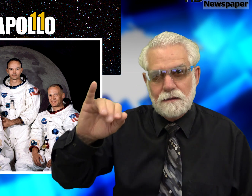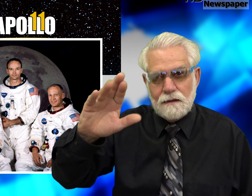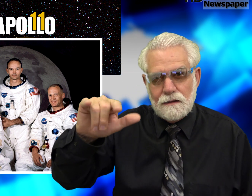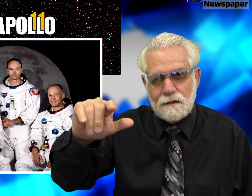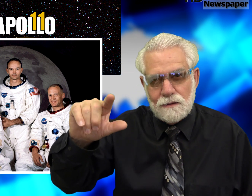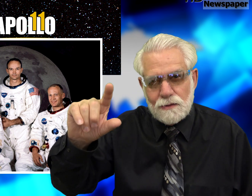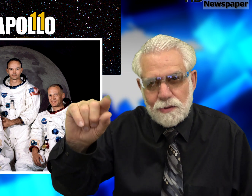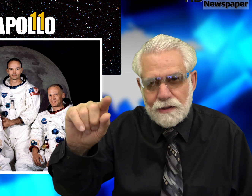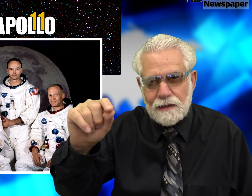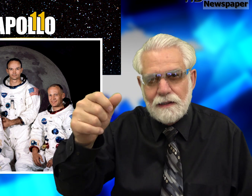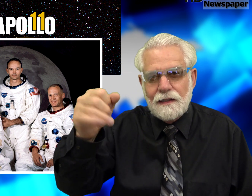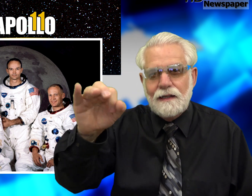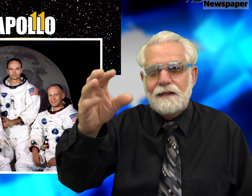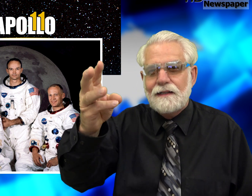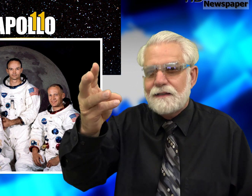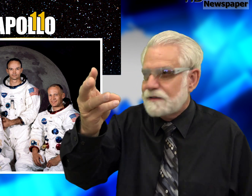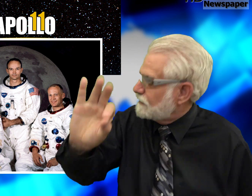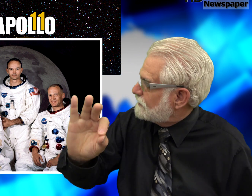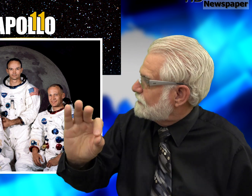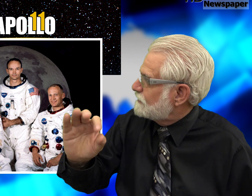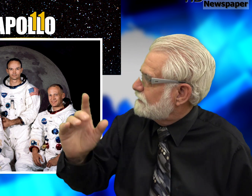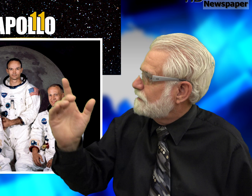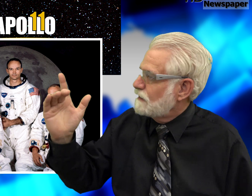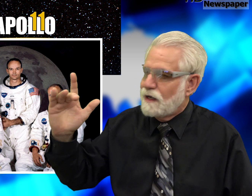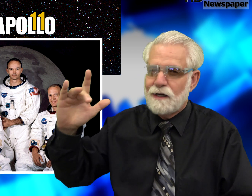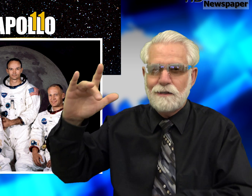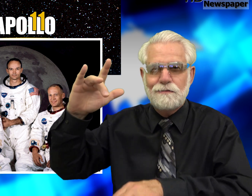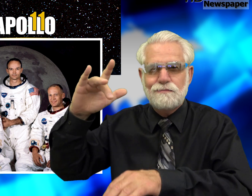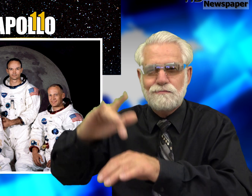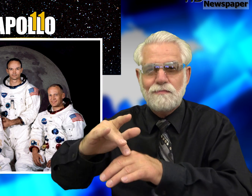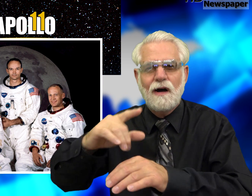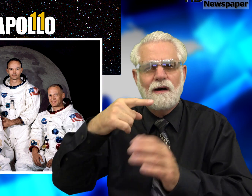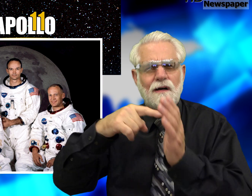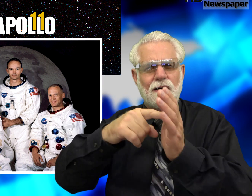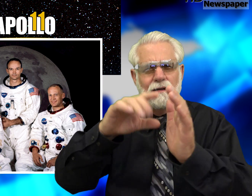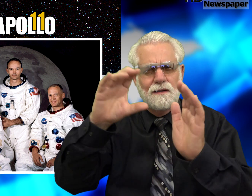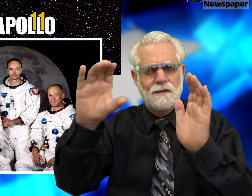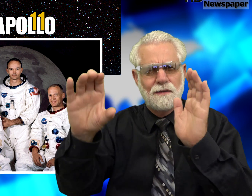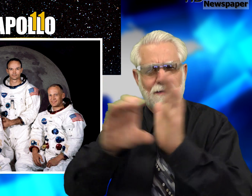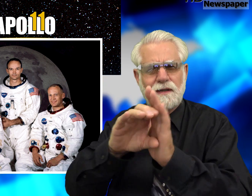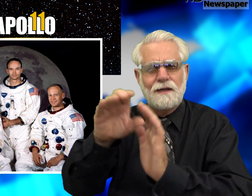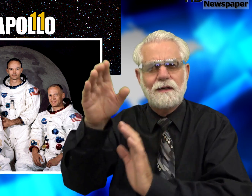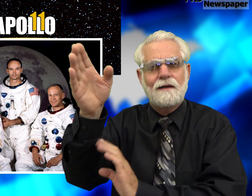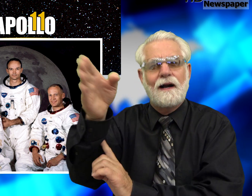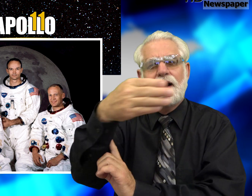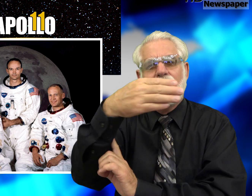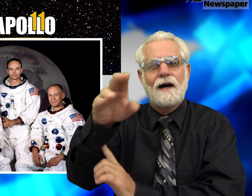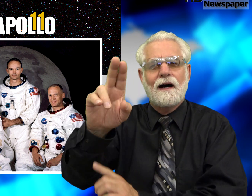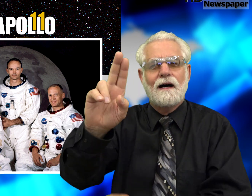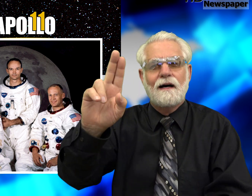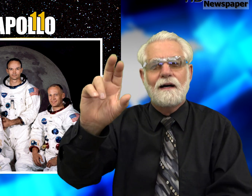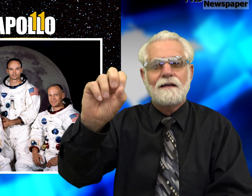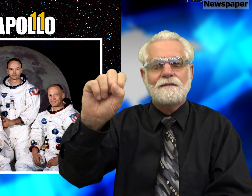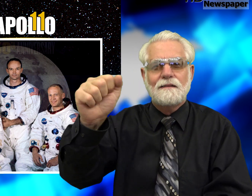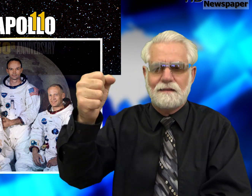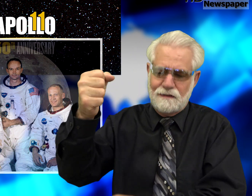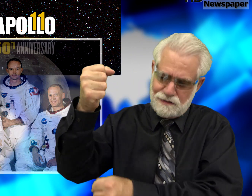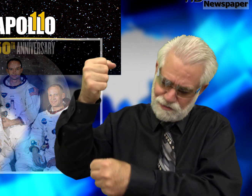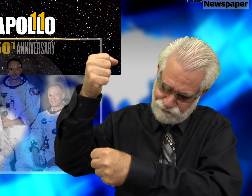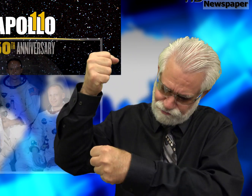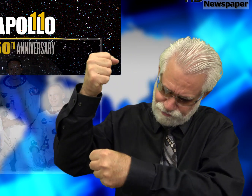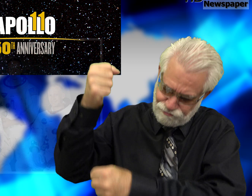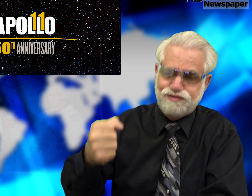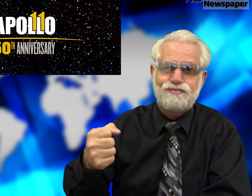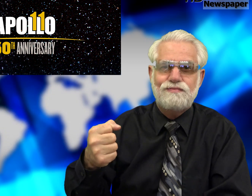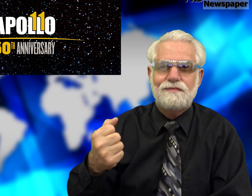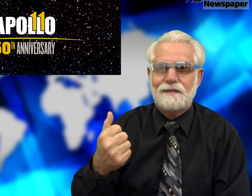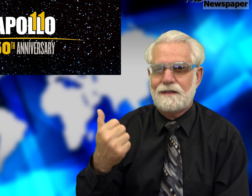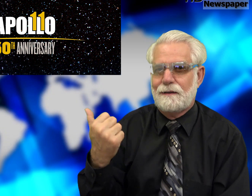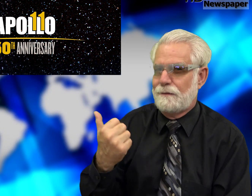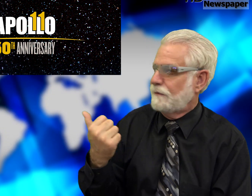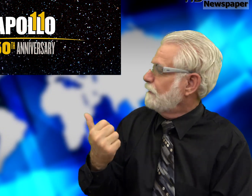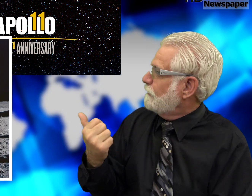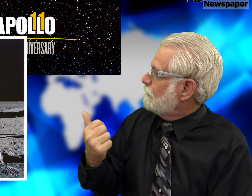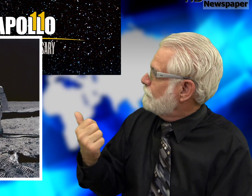So July 20, 1969 they all touched the moon.